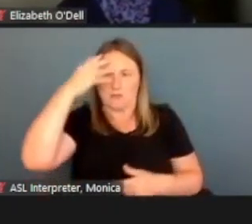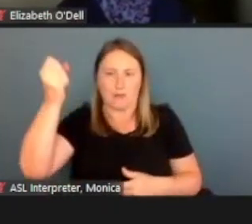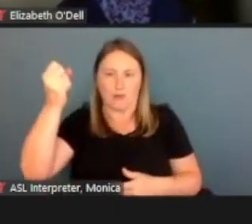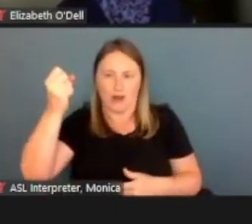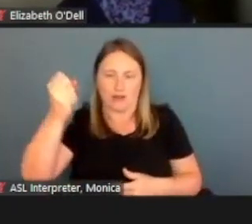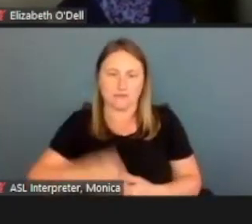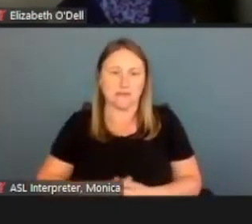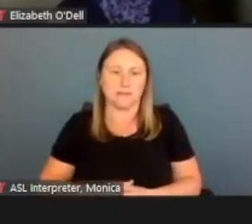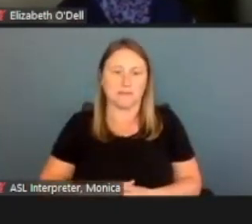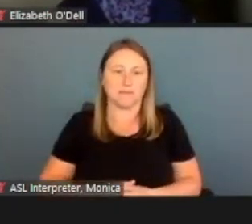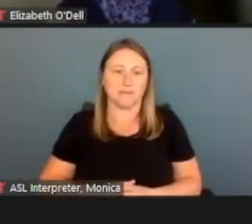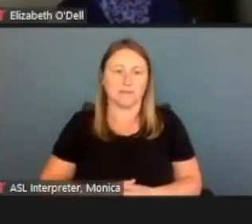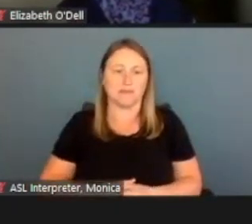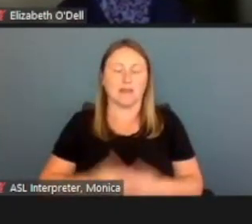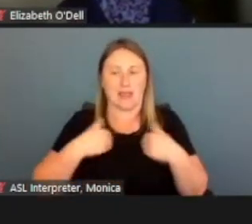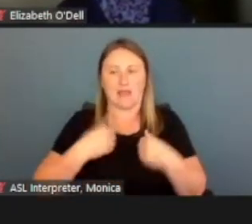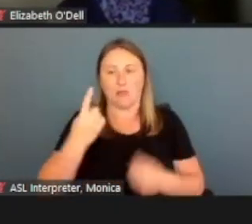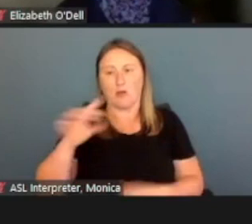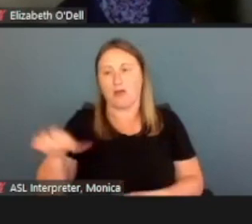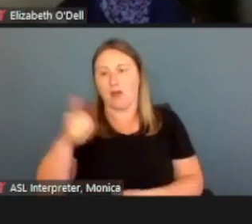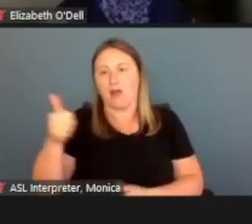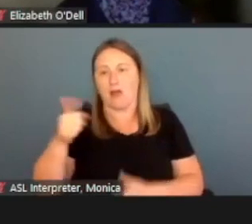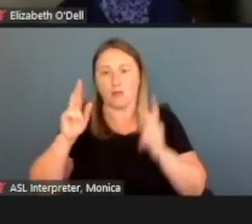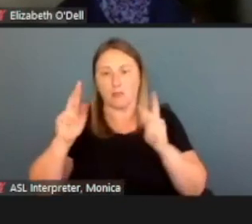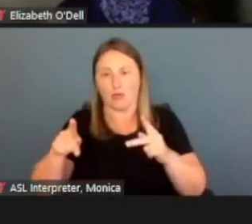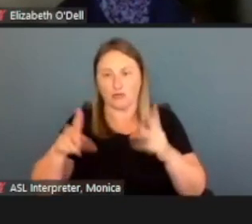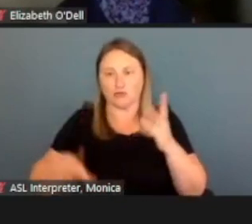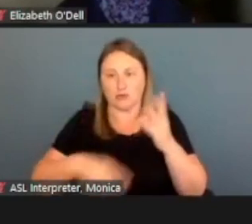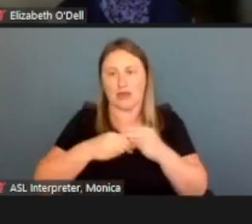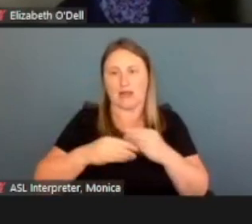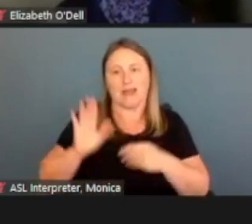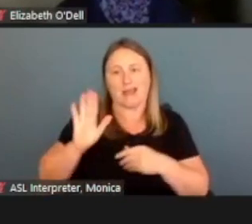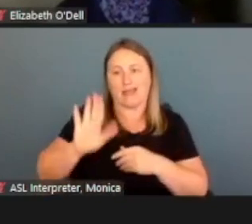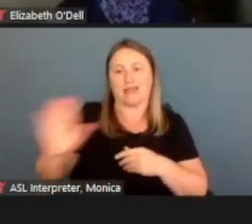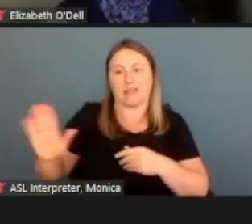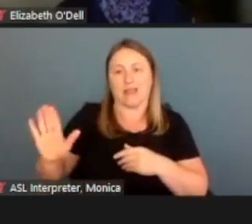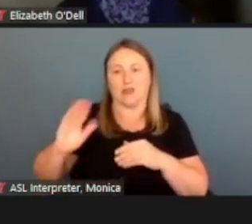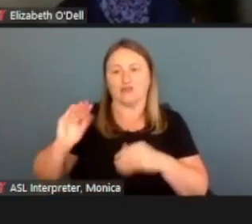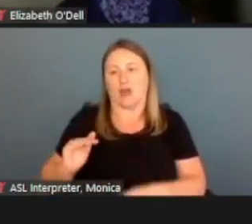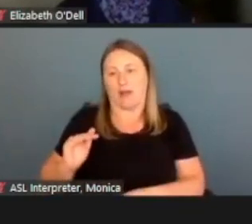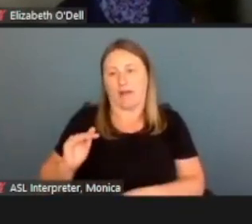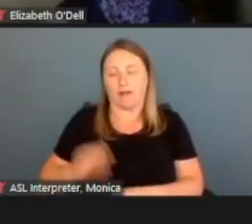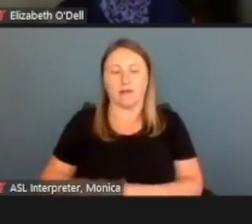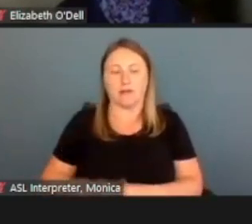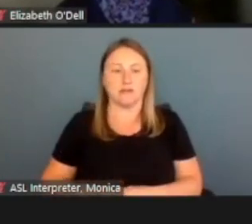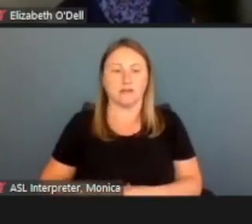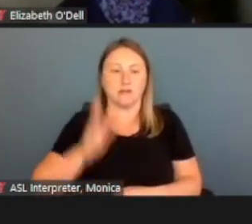And we do have one other person to put in, their child. We're gonna put in Jessie.